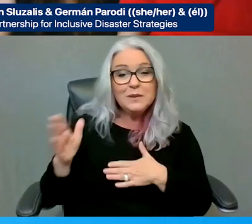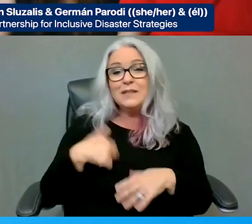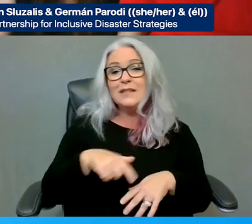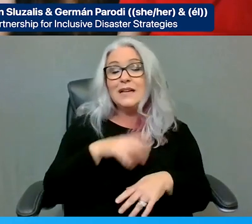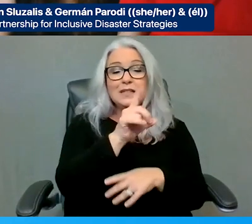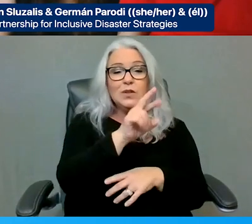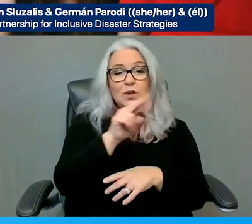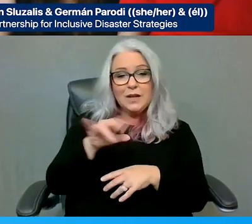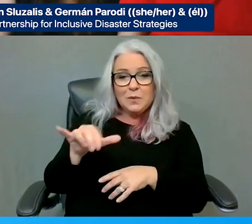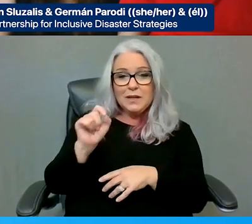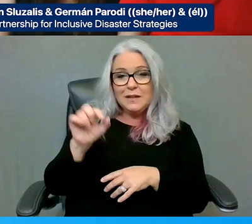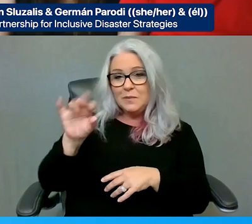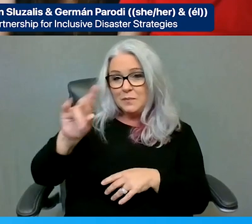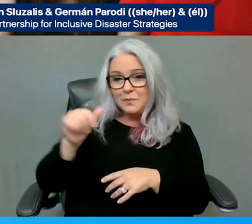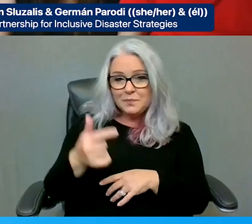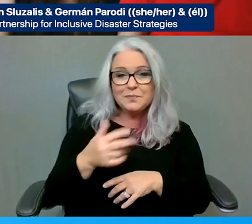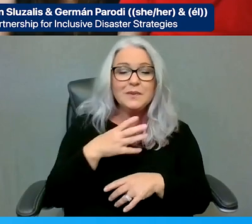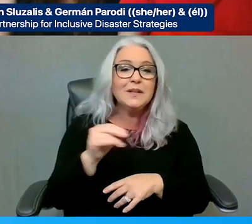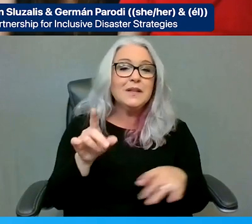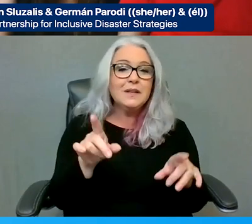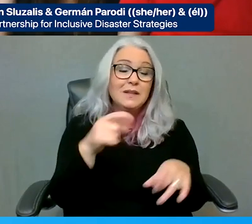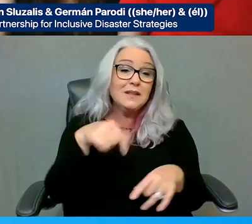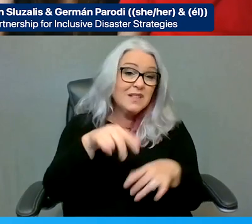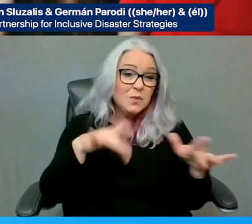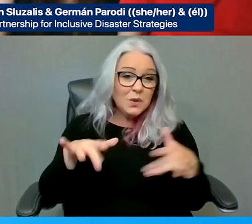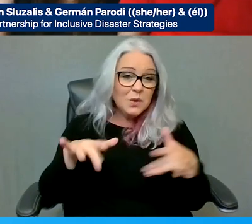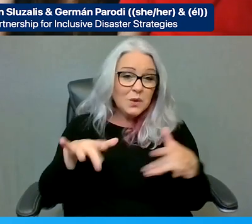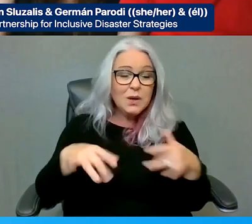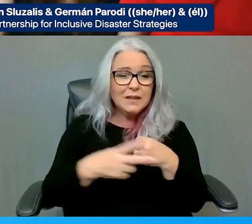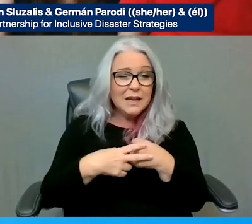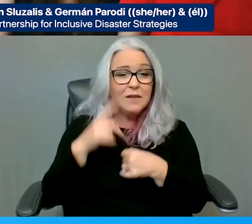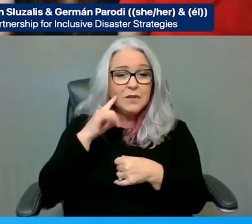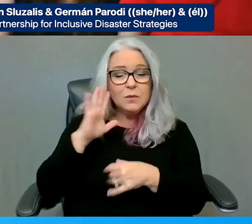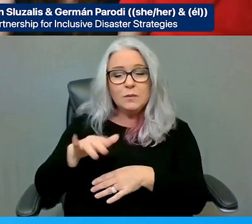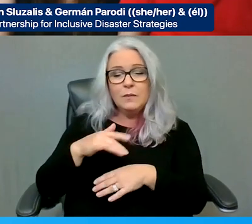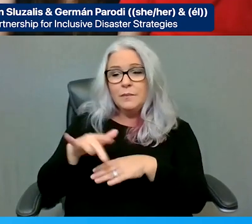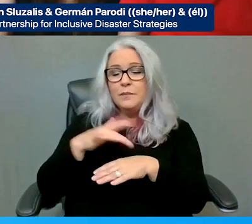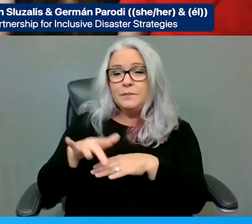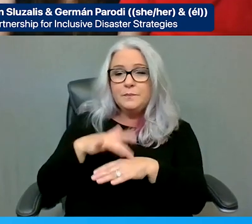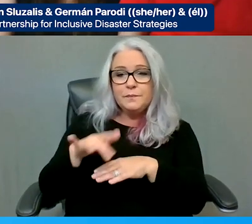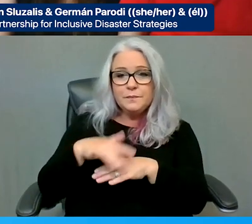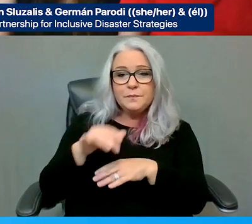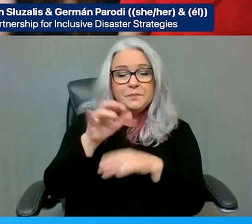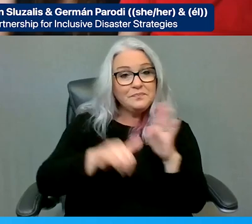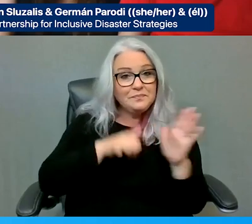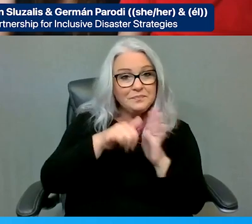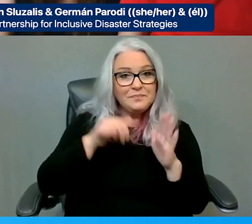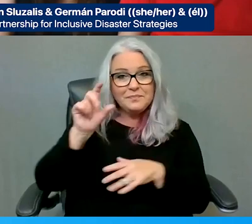I will remind you the recording of the event will be available on our YouTube channel within two to four weeks, as long as -- as soon